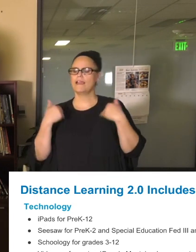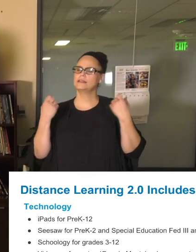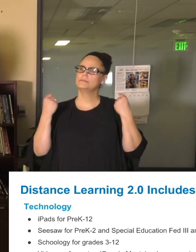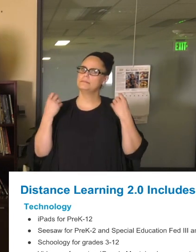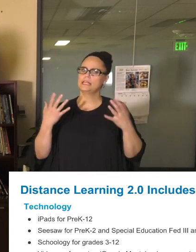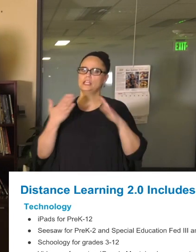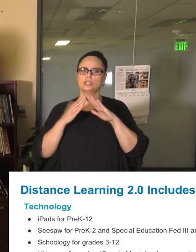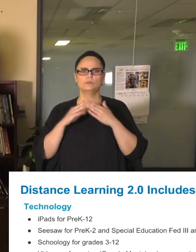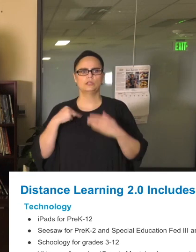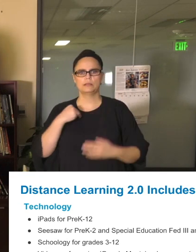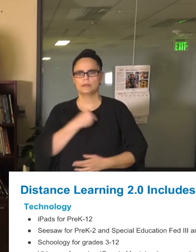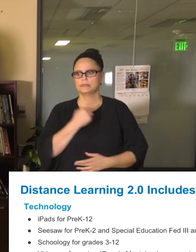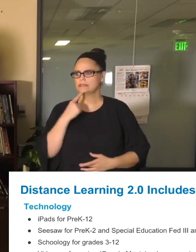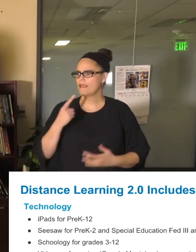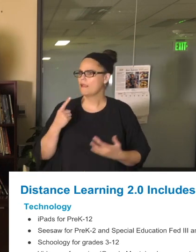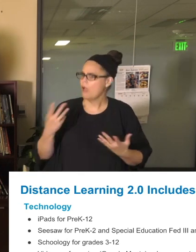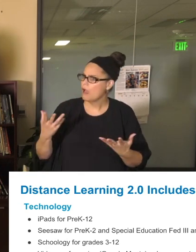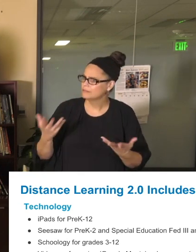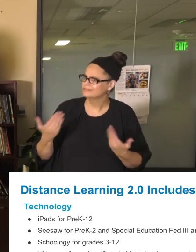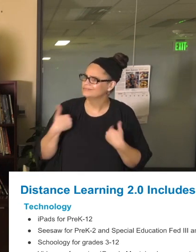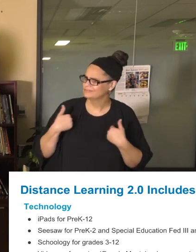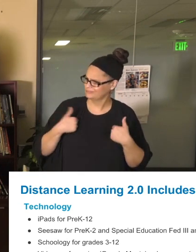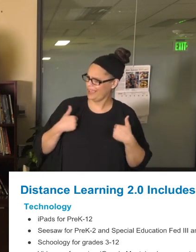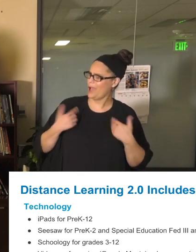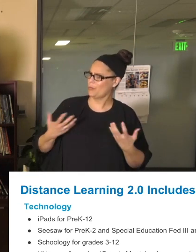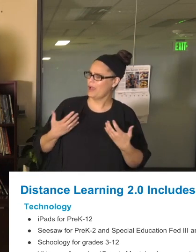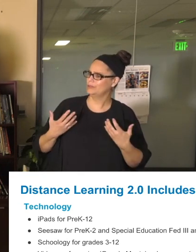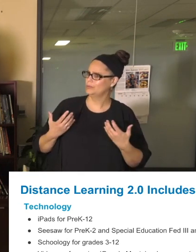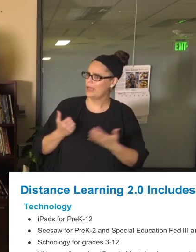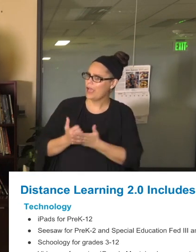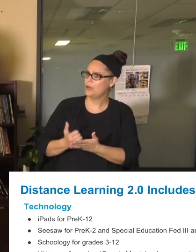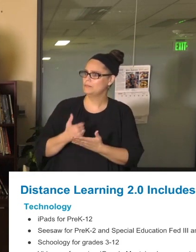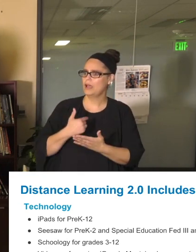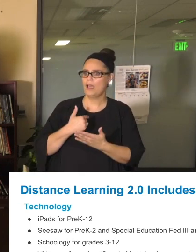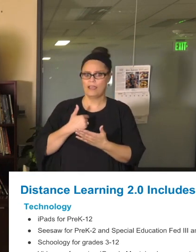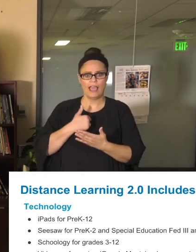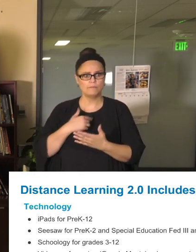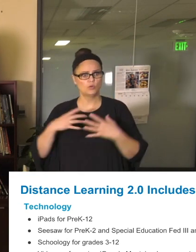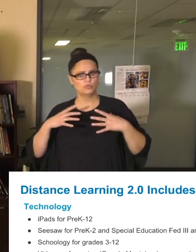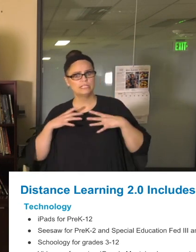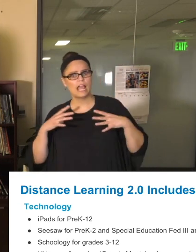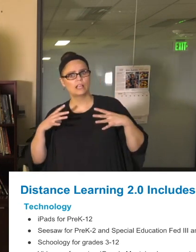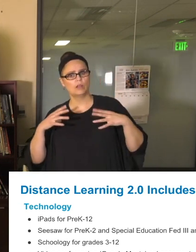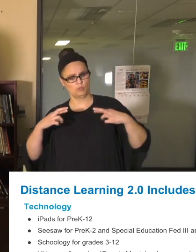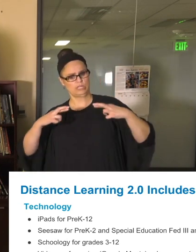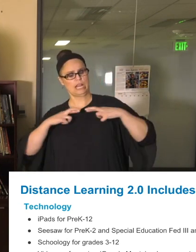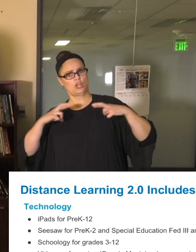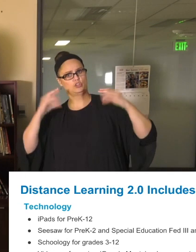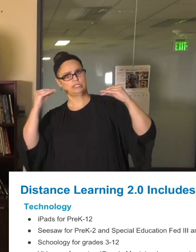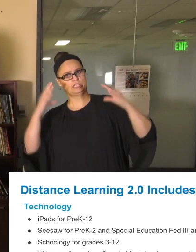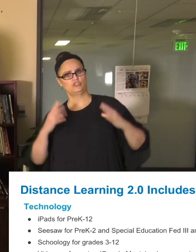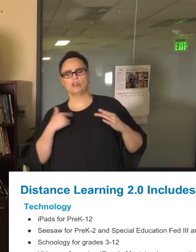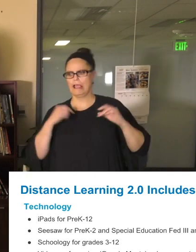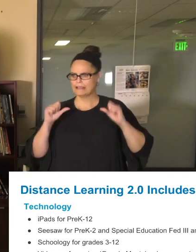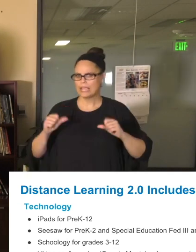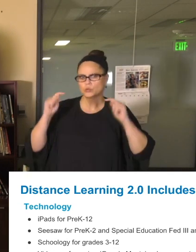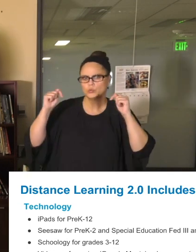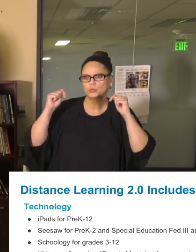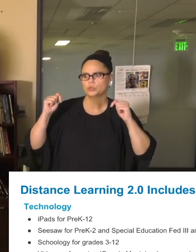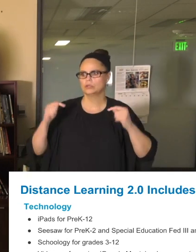say, Joe, I want to help. I'm a retired teacher and I want to tutor, or our organization has helped SPPS for 50 years -- what can we do?